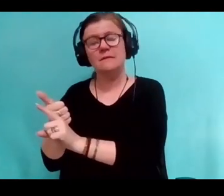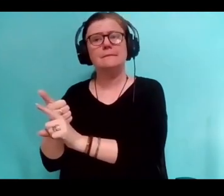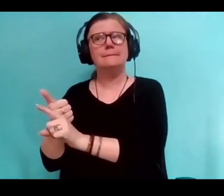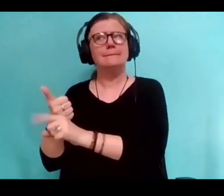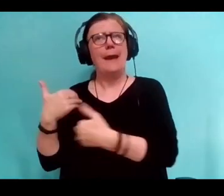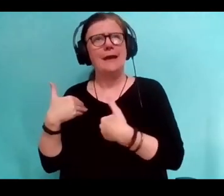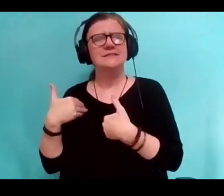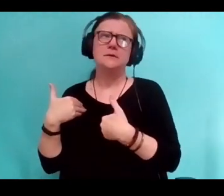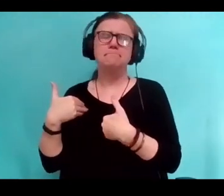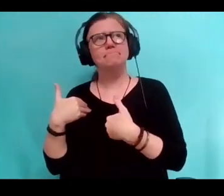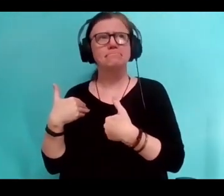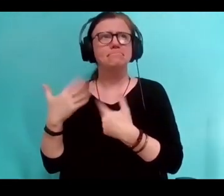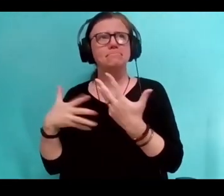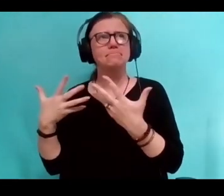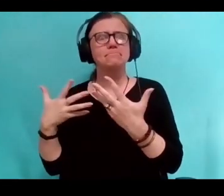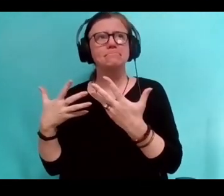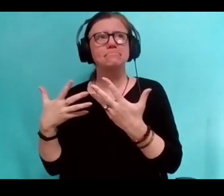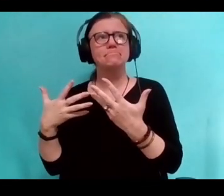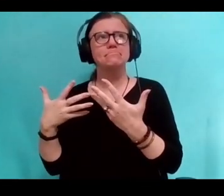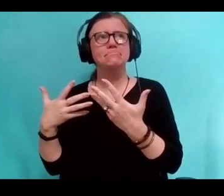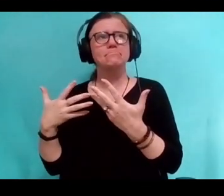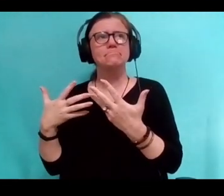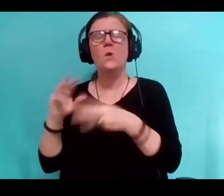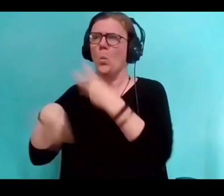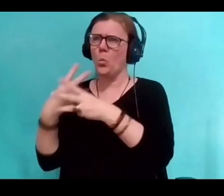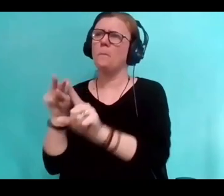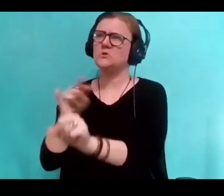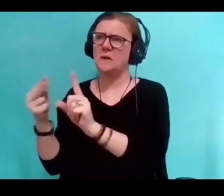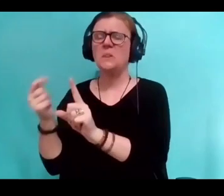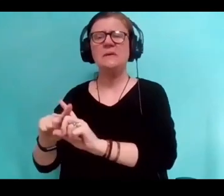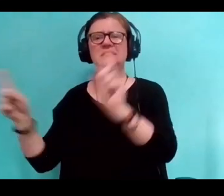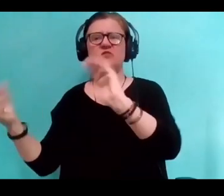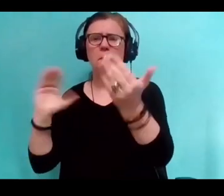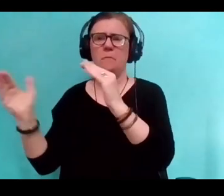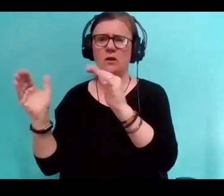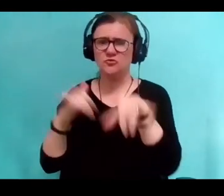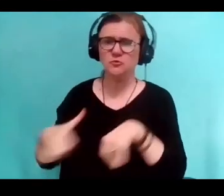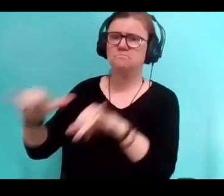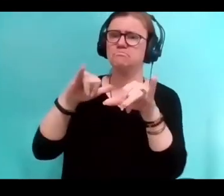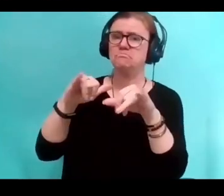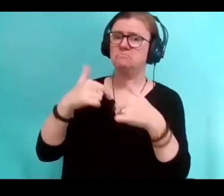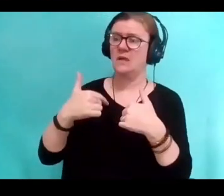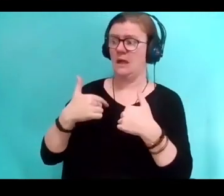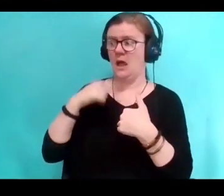view of the world. And I've certainly learned a lot about the world